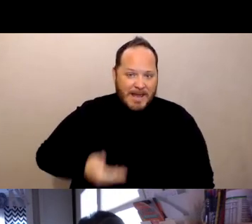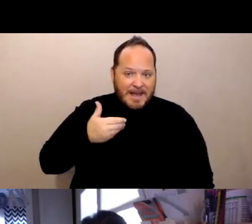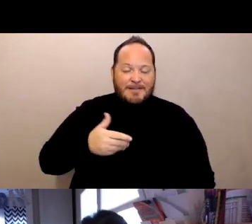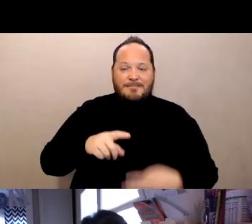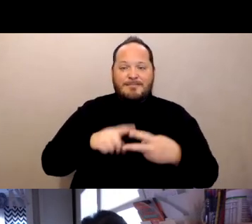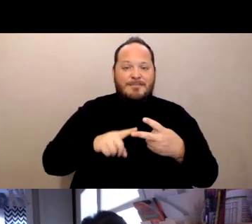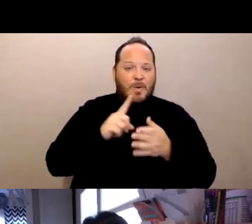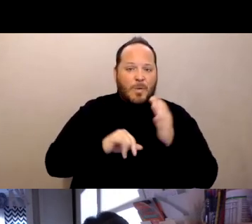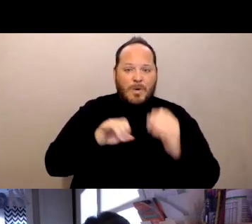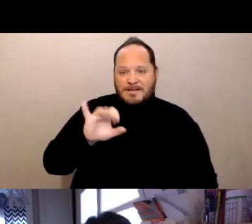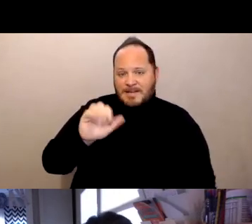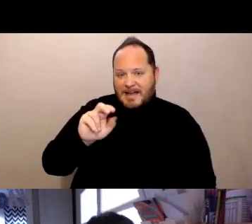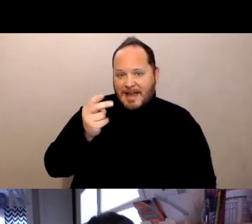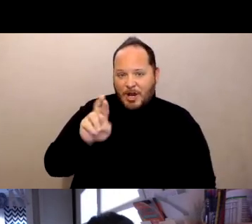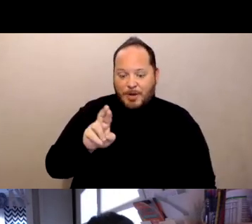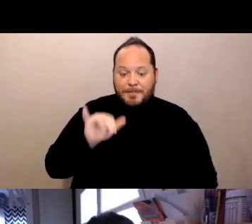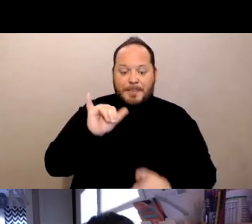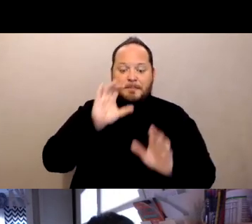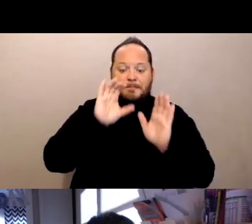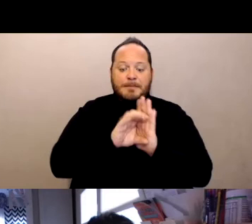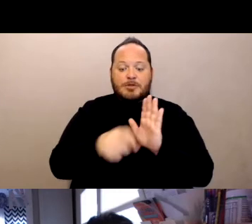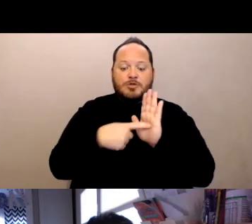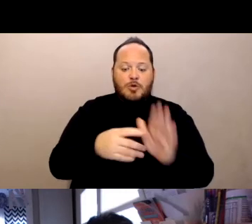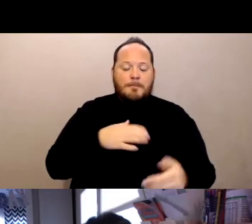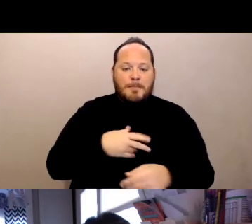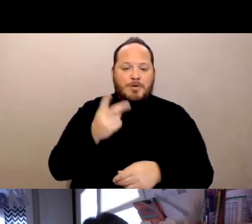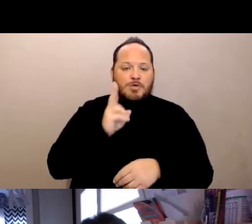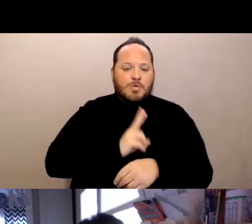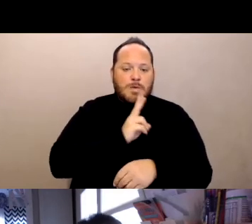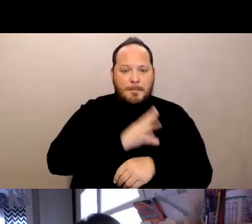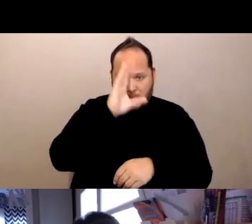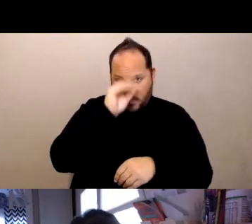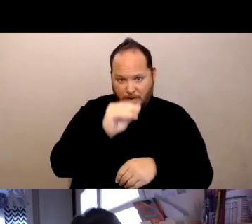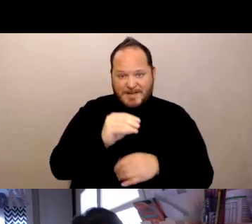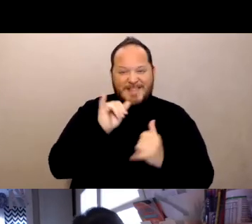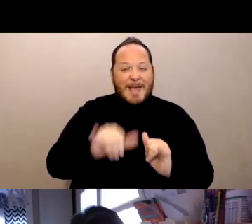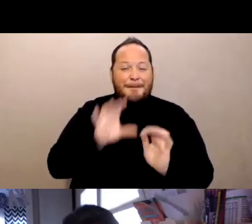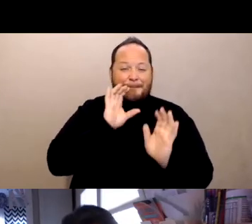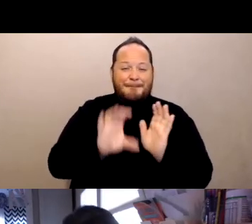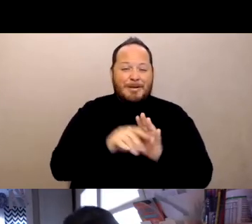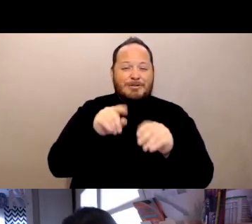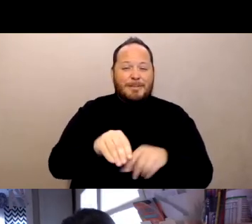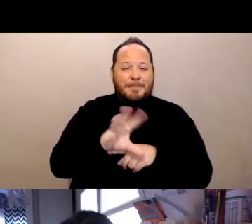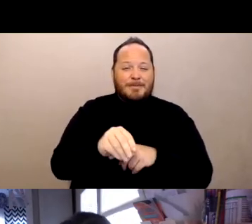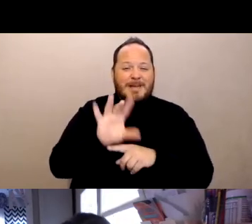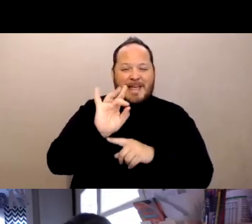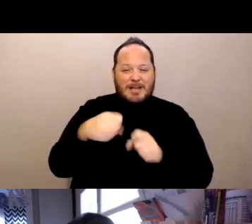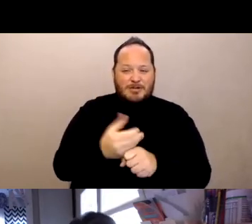That's a picture of my twin boys from now eight years ago. That's Cal on the left and Reggie on the right,